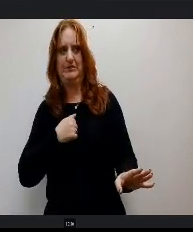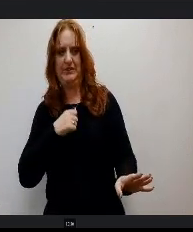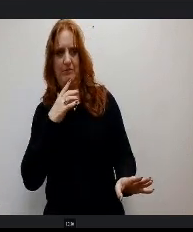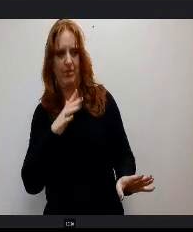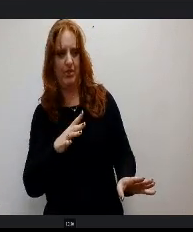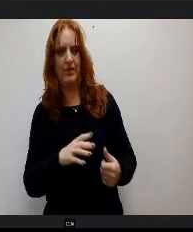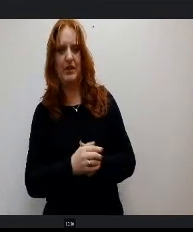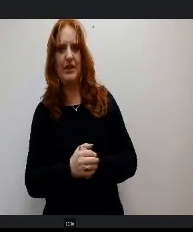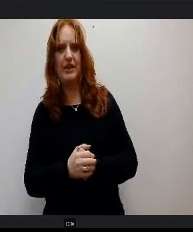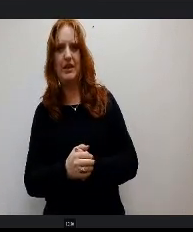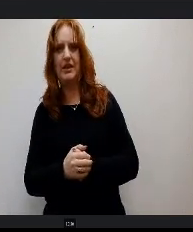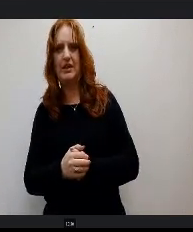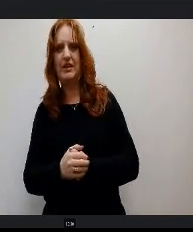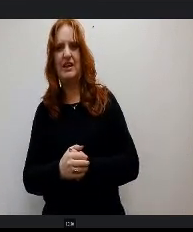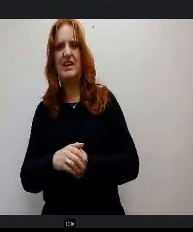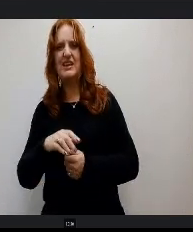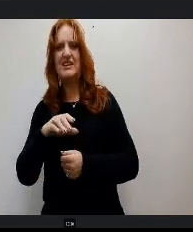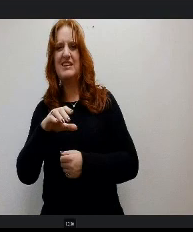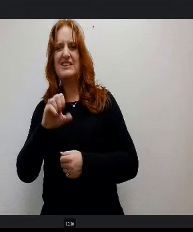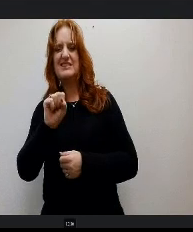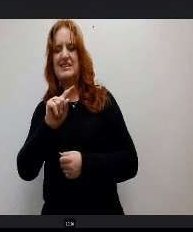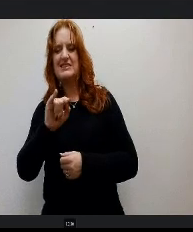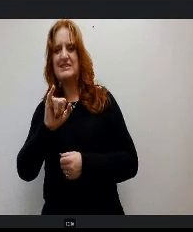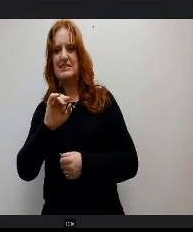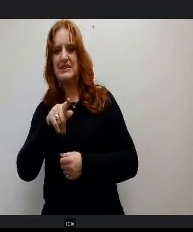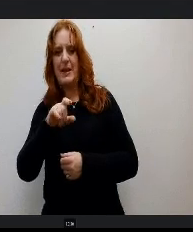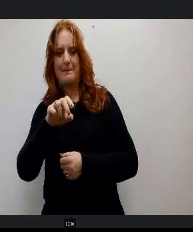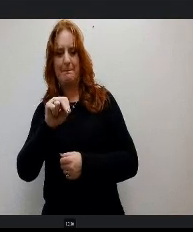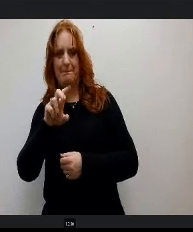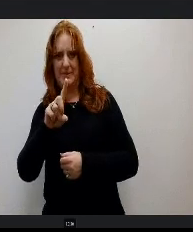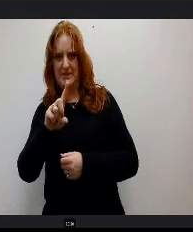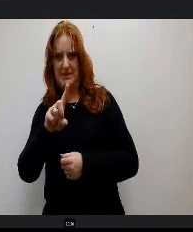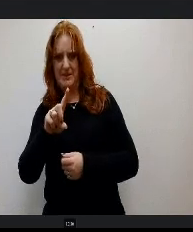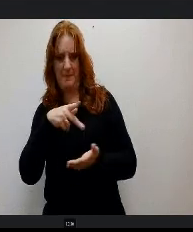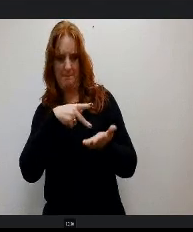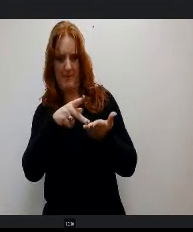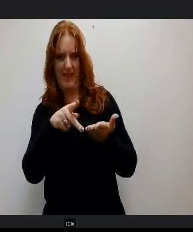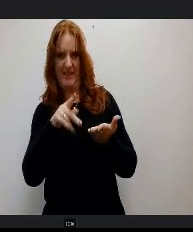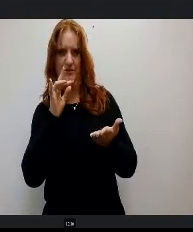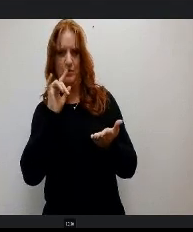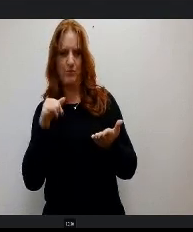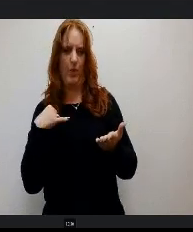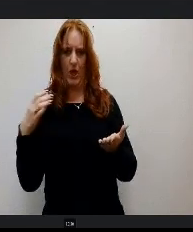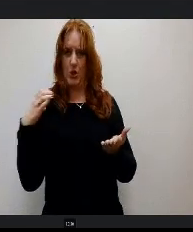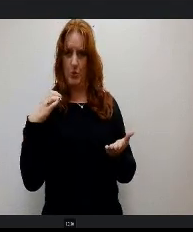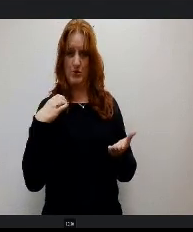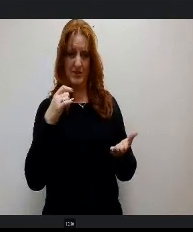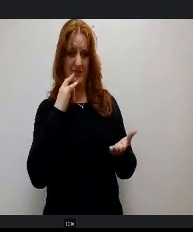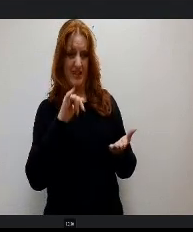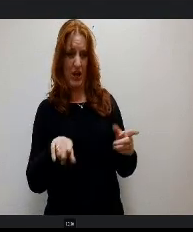Has stipend pay for extracurricular coaching and what have you, has that always been tied to